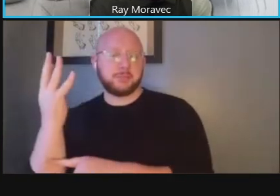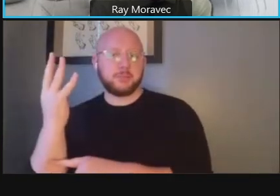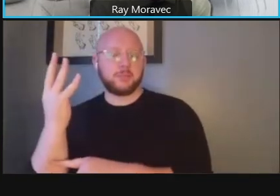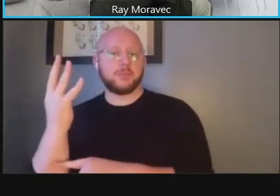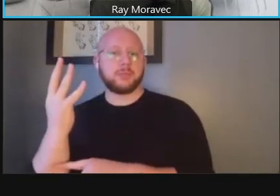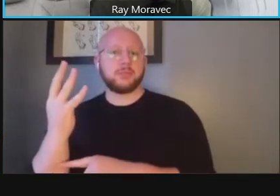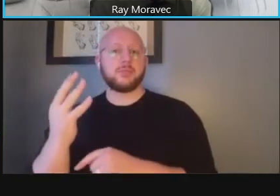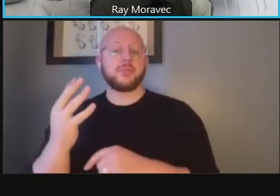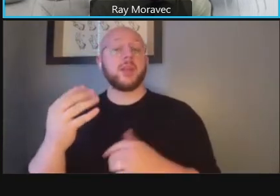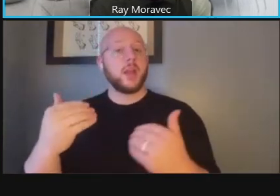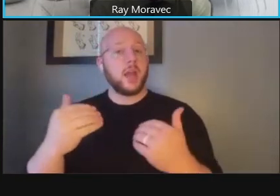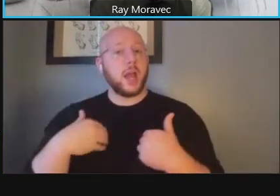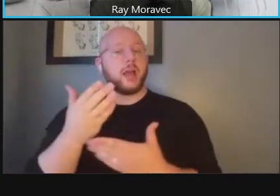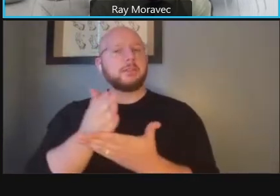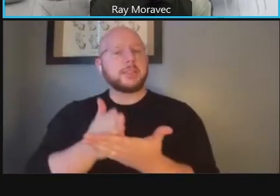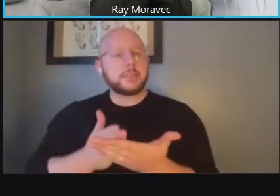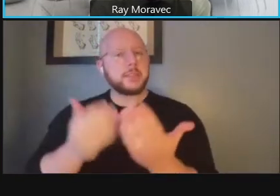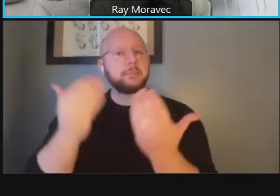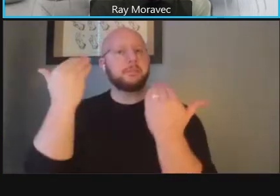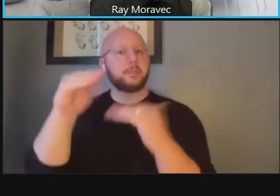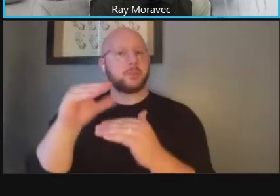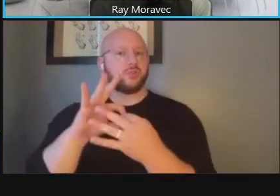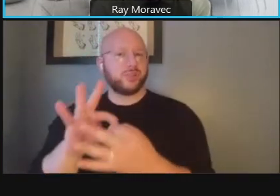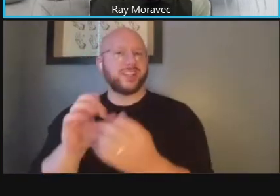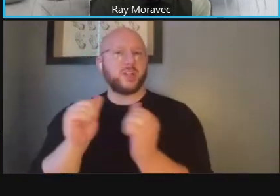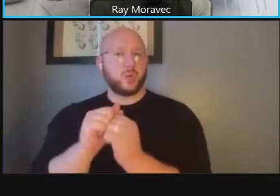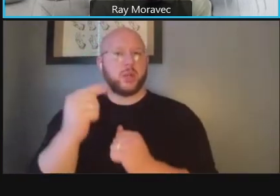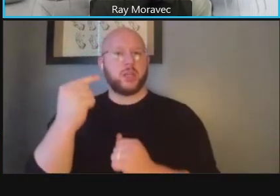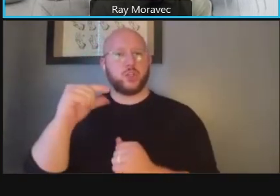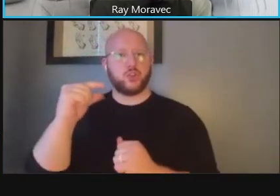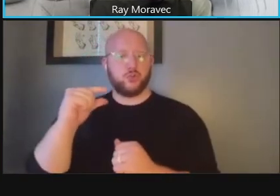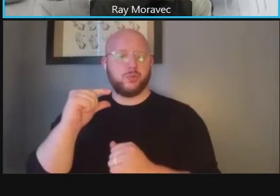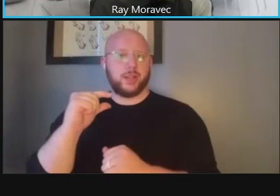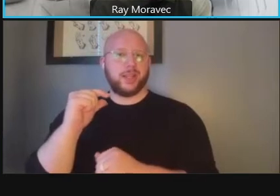there are some limitations when it comes to green ink structure we want people to be aware of